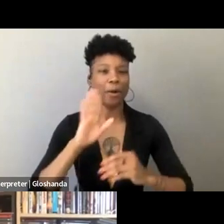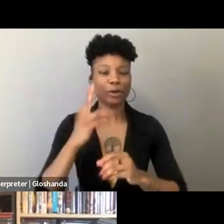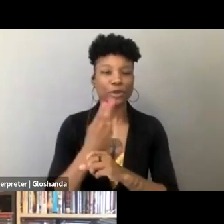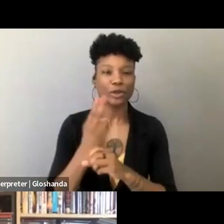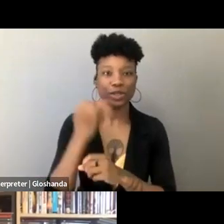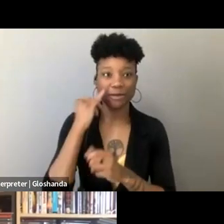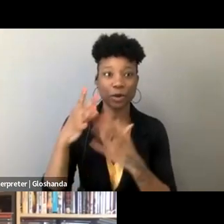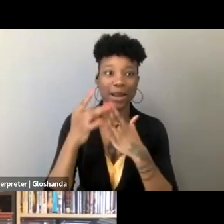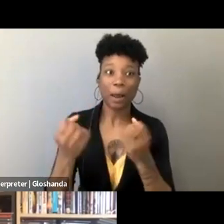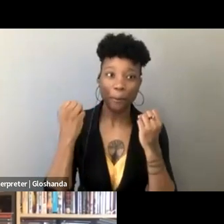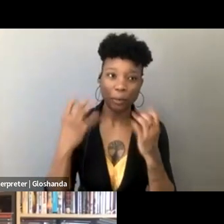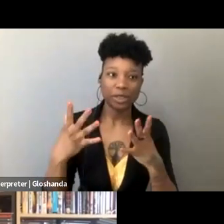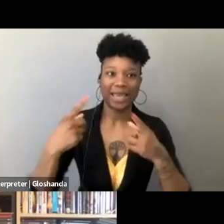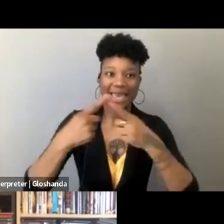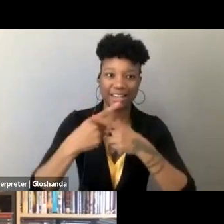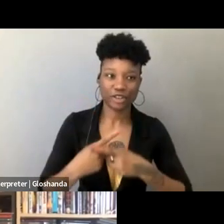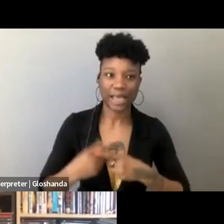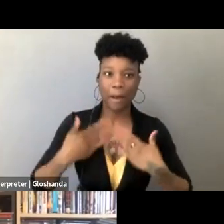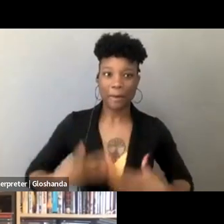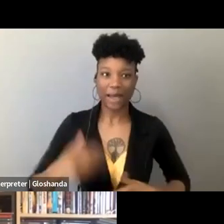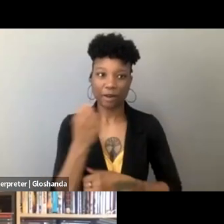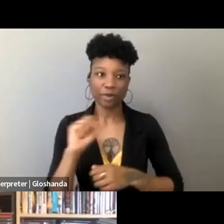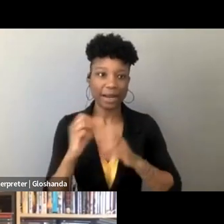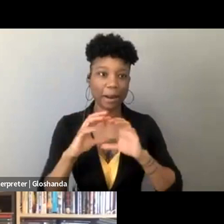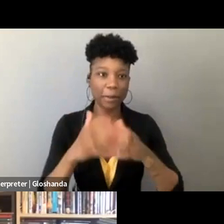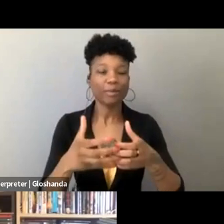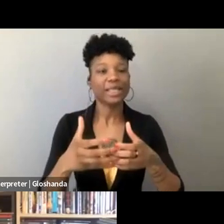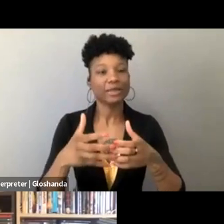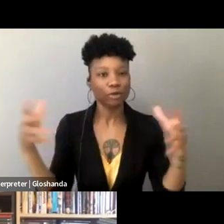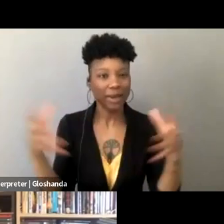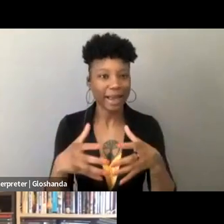multiple intersecting bodily freedom movements gathered to finally excise Comstock's ghost?"